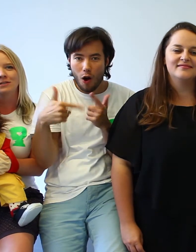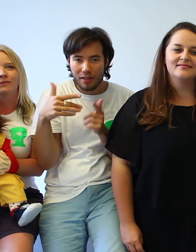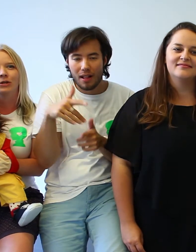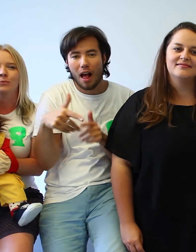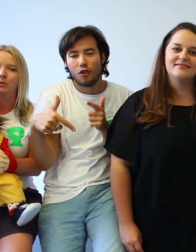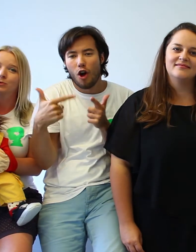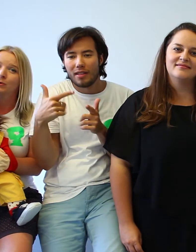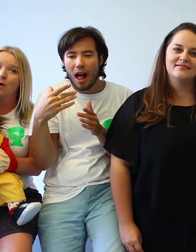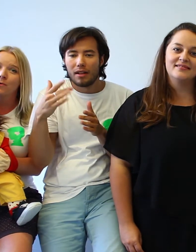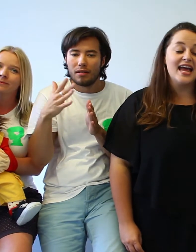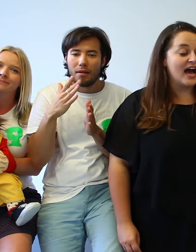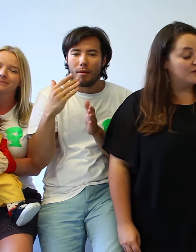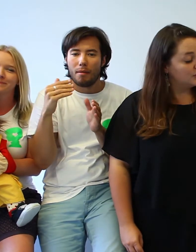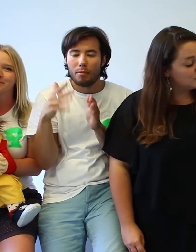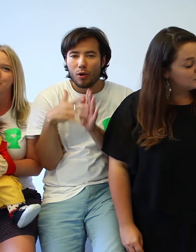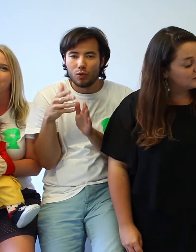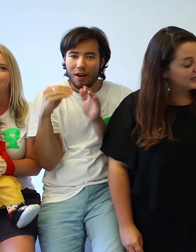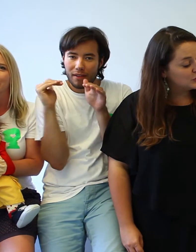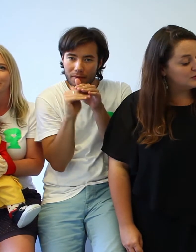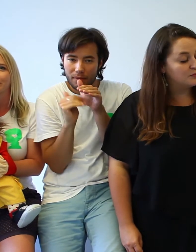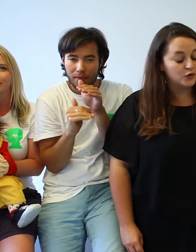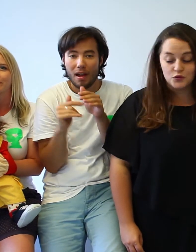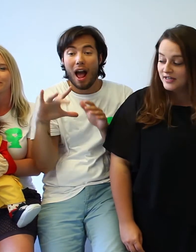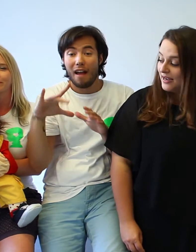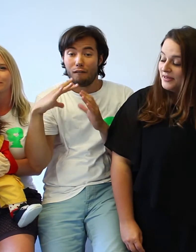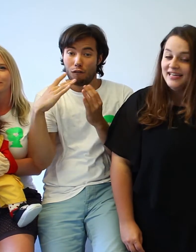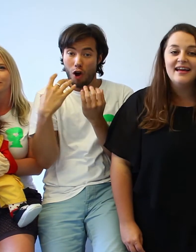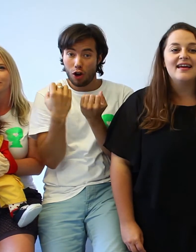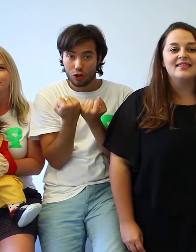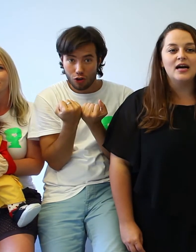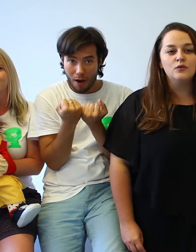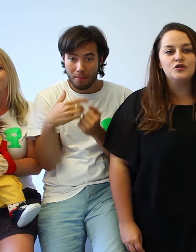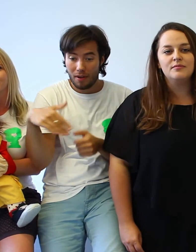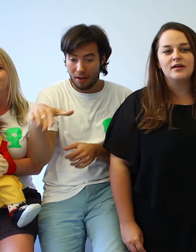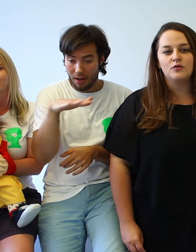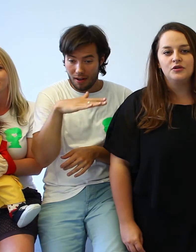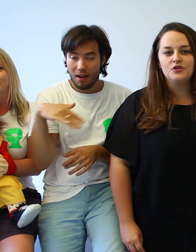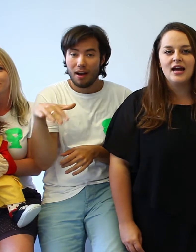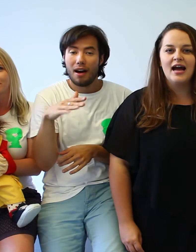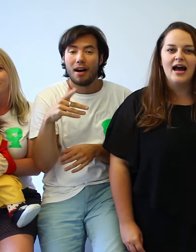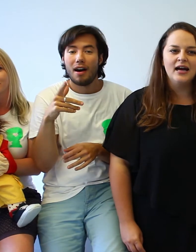online signing dictionary and workshops with our Počujko & Počujka puppets to help other parents